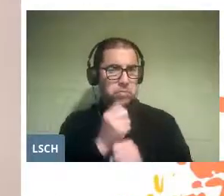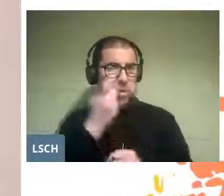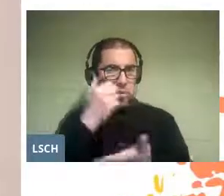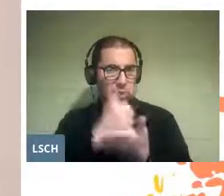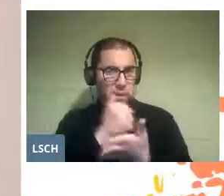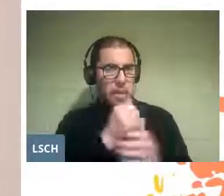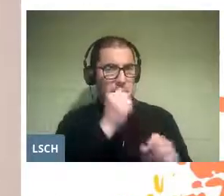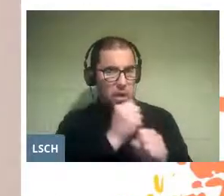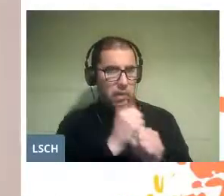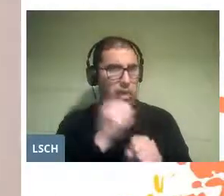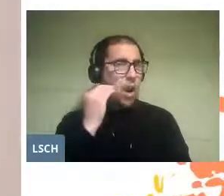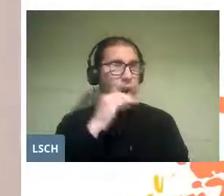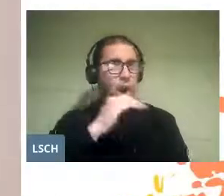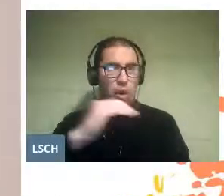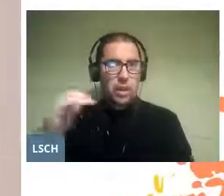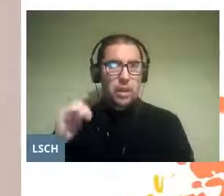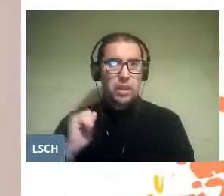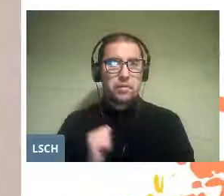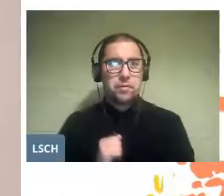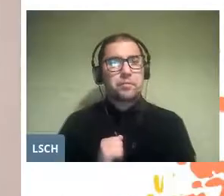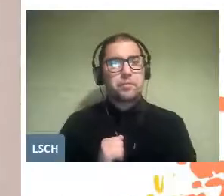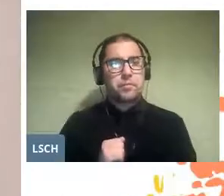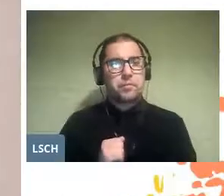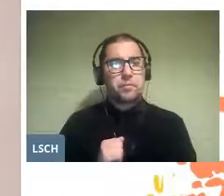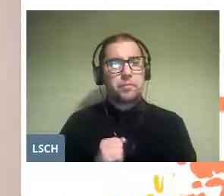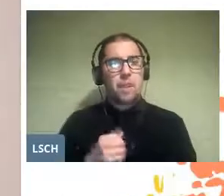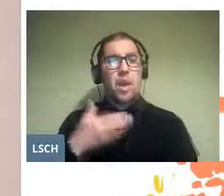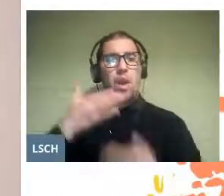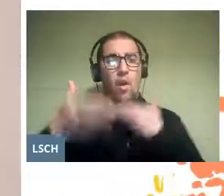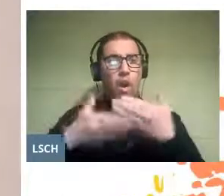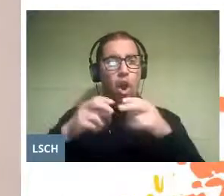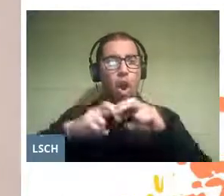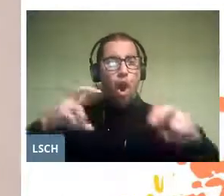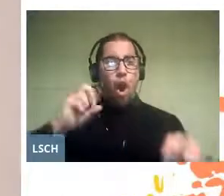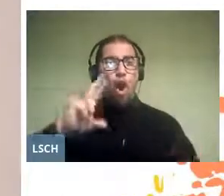with the members of the school choir and orchestra.